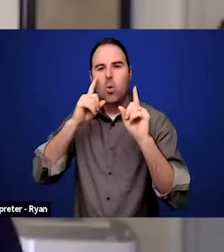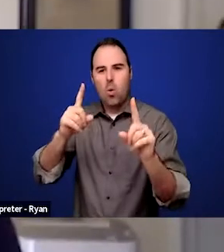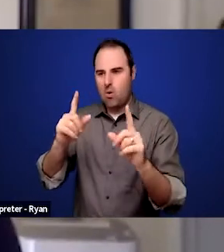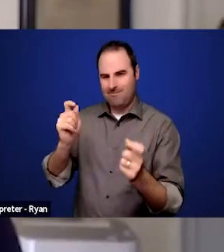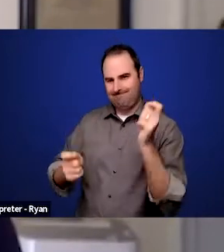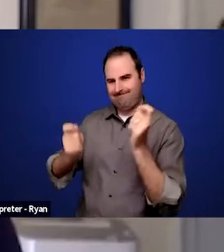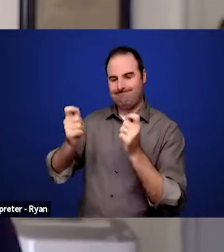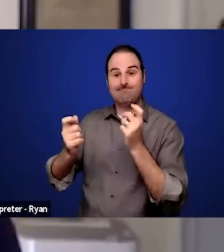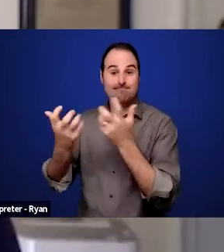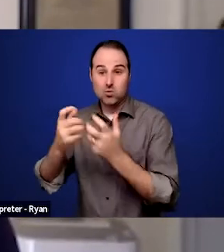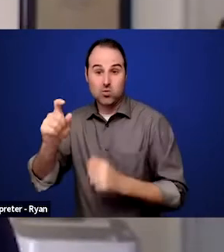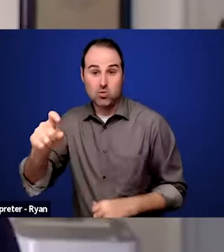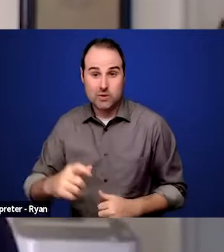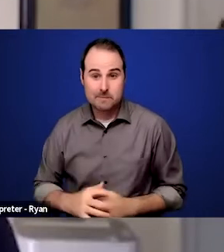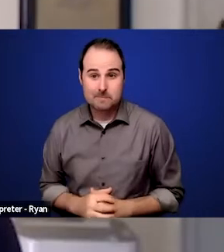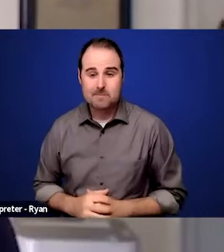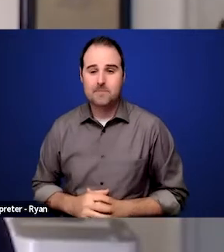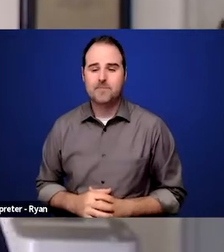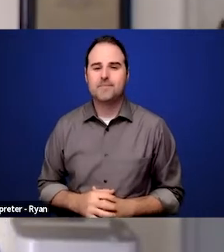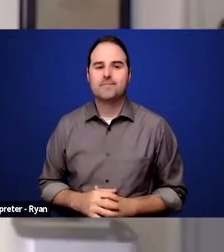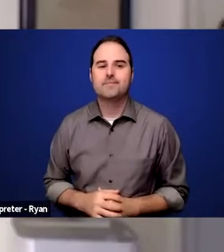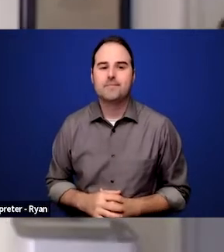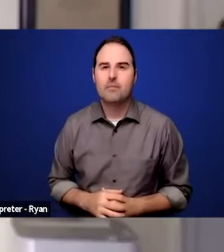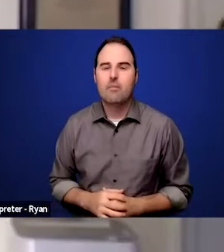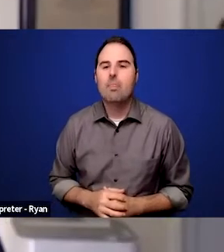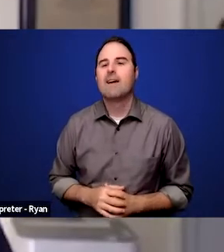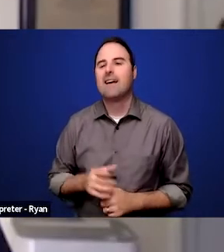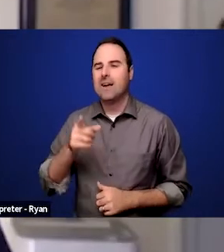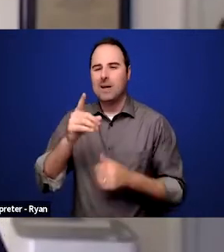in the area of long-term COVID, I had polio,